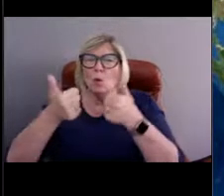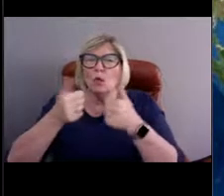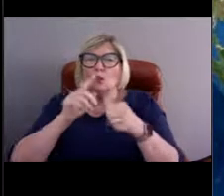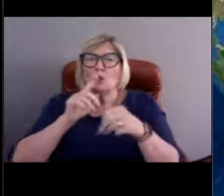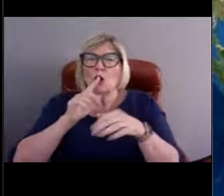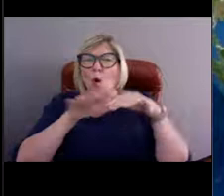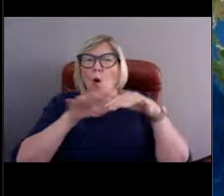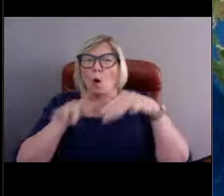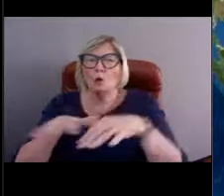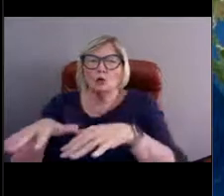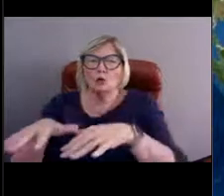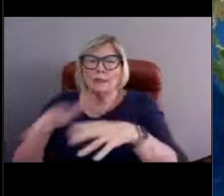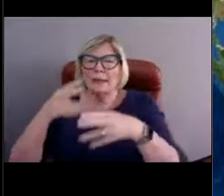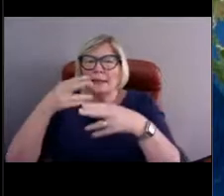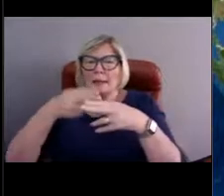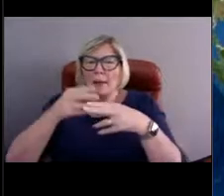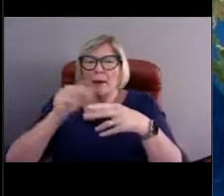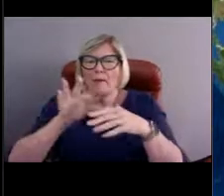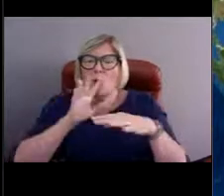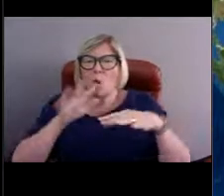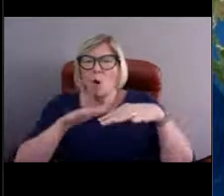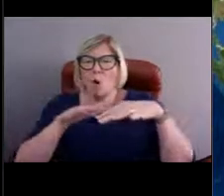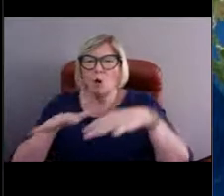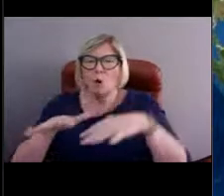what is the name of the ocean that this buoy is located in?